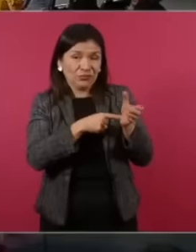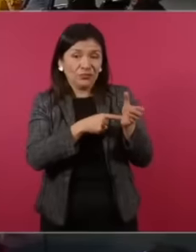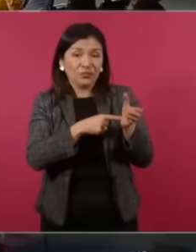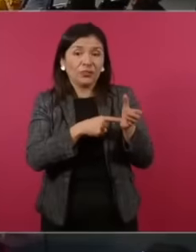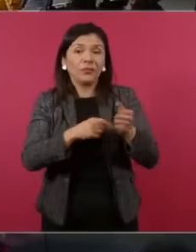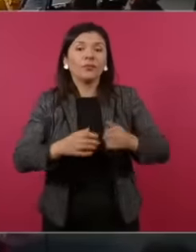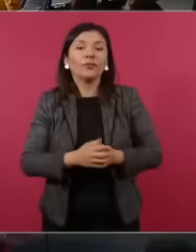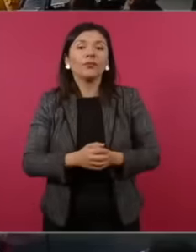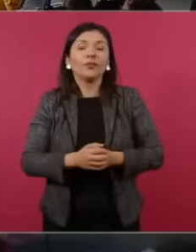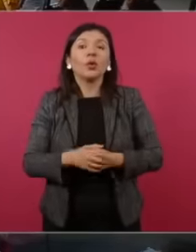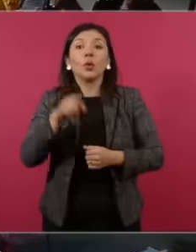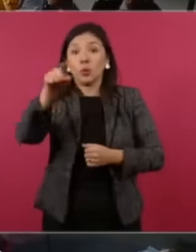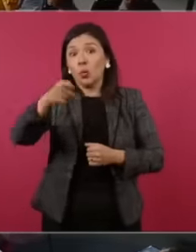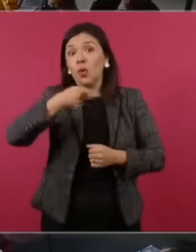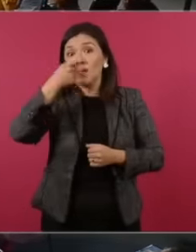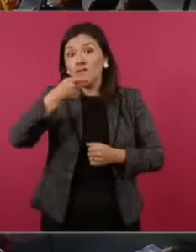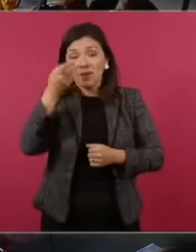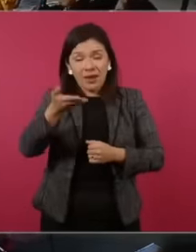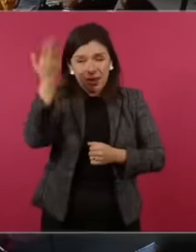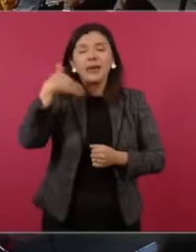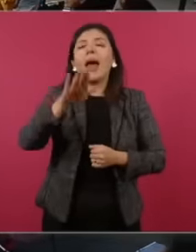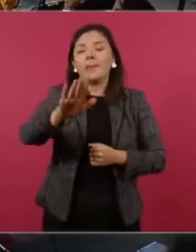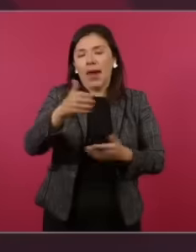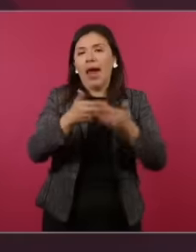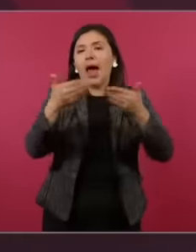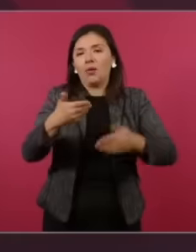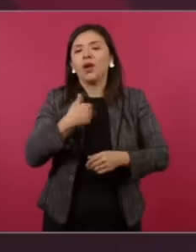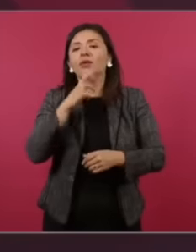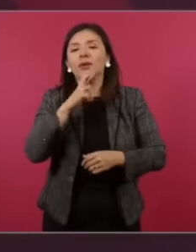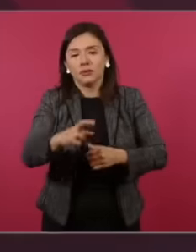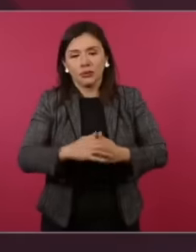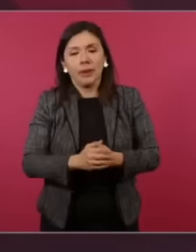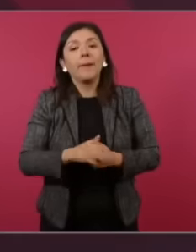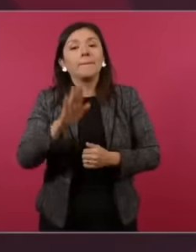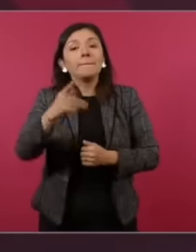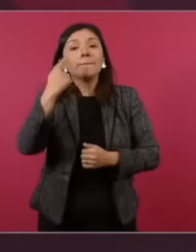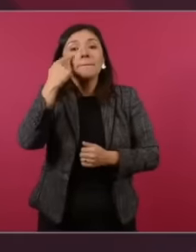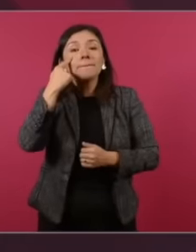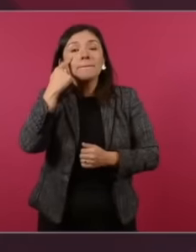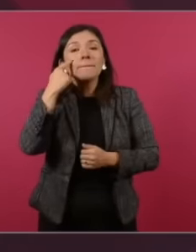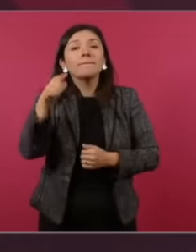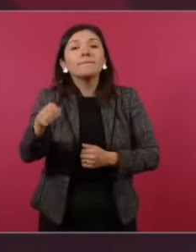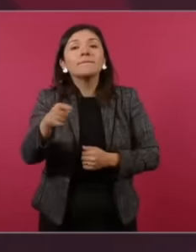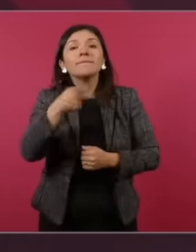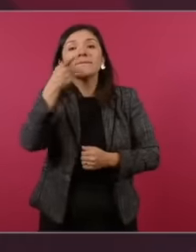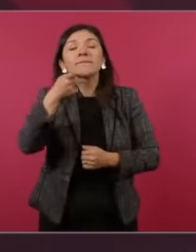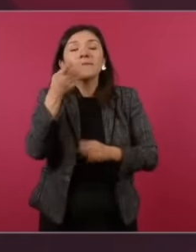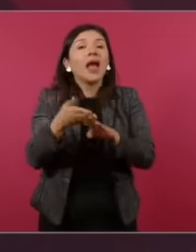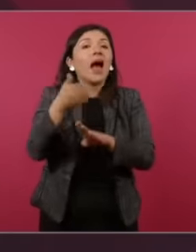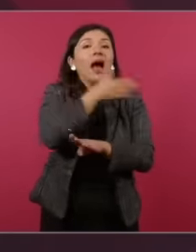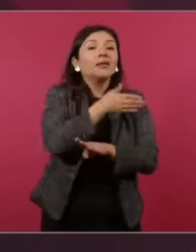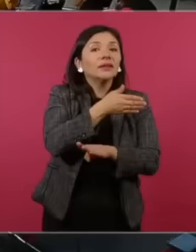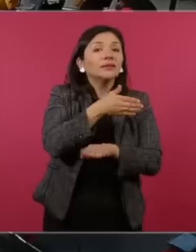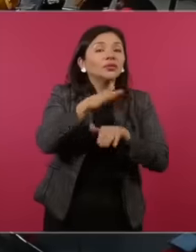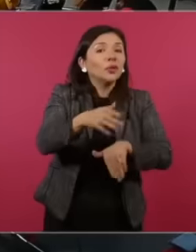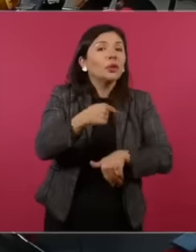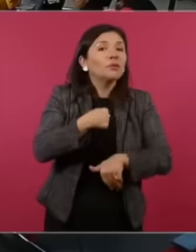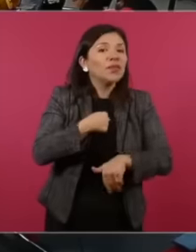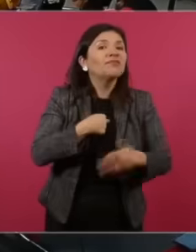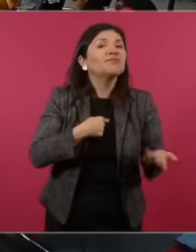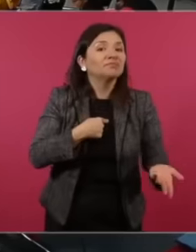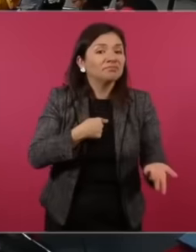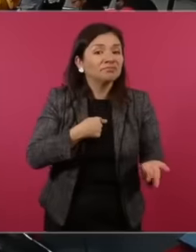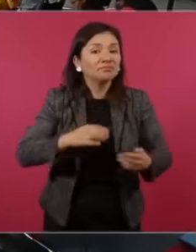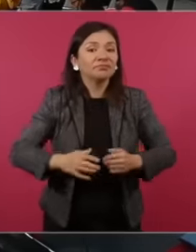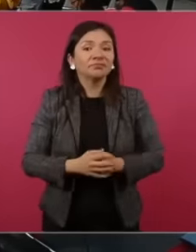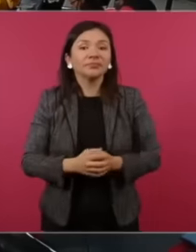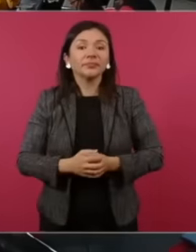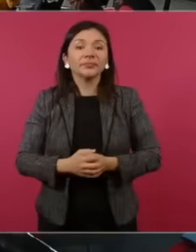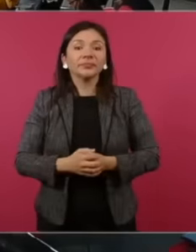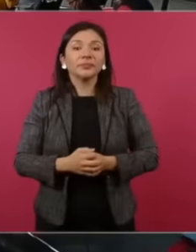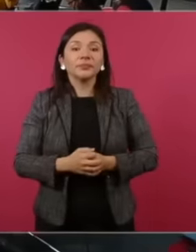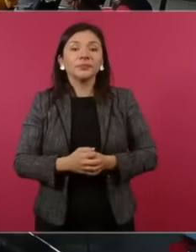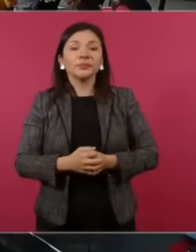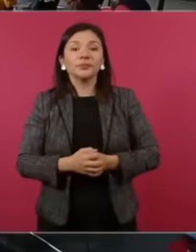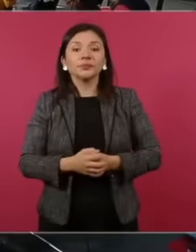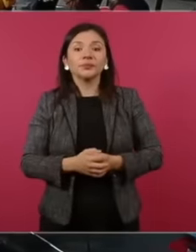said look listen let's see which one Let's see what someone else said about me before about Anabel she